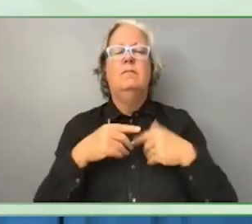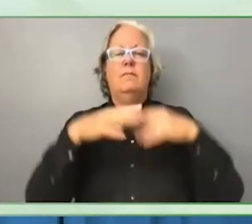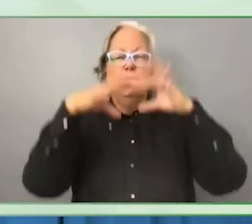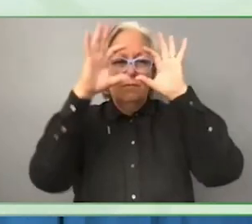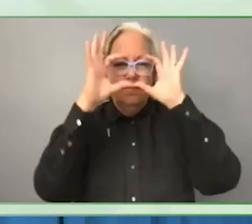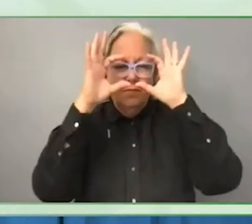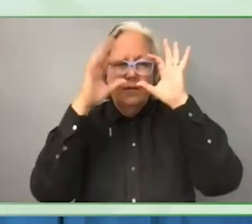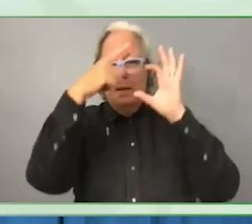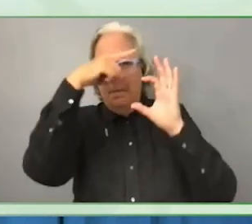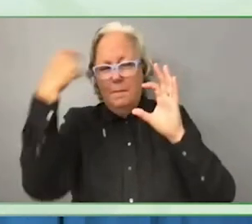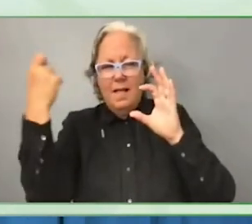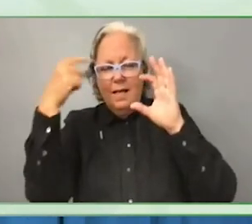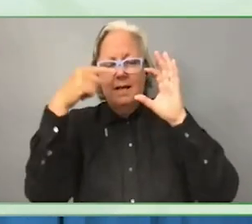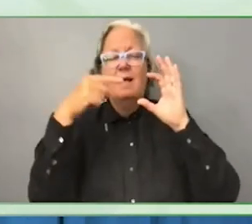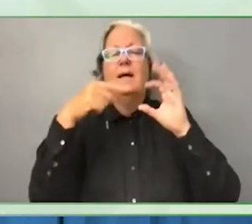shirt and jacket.